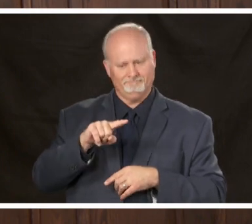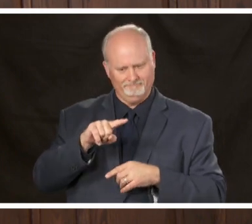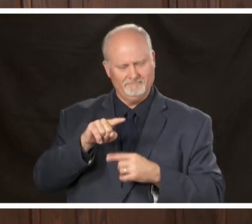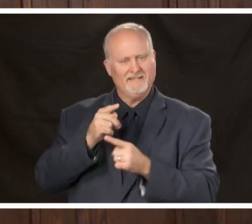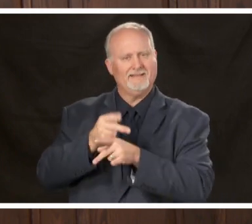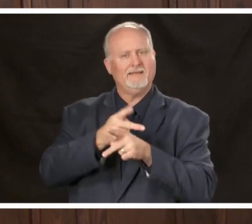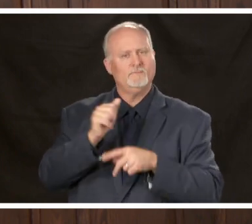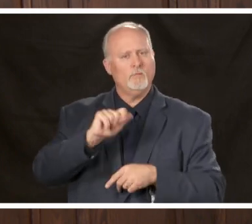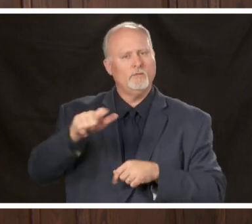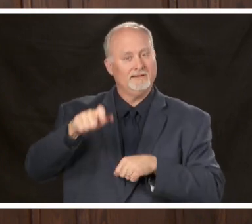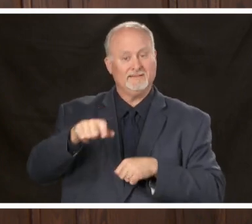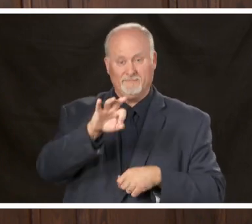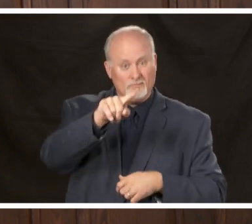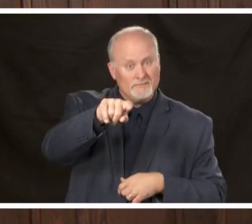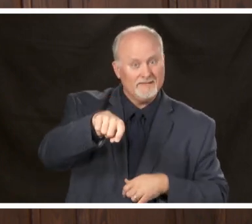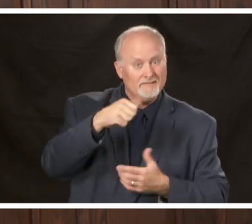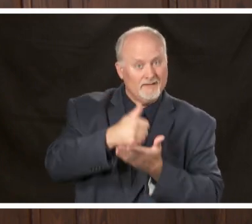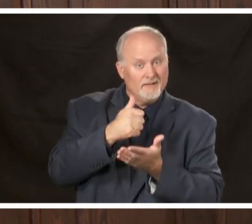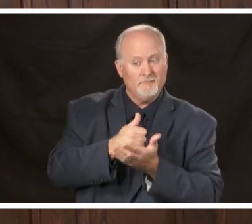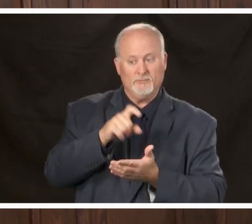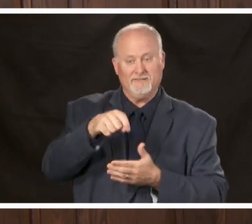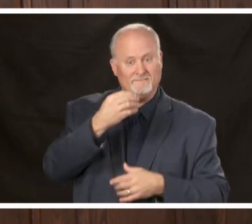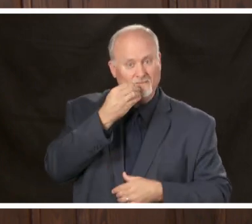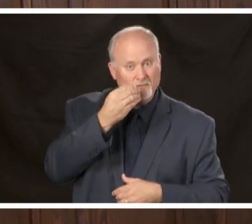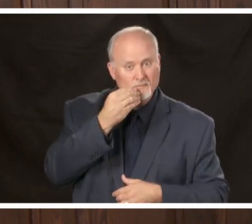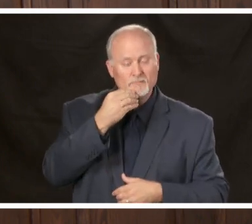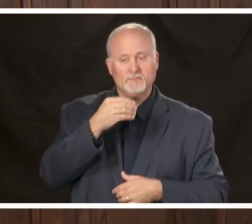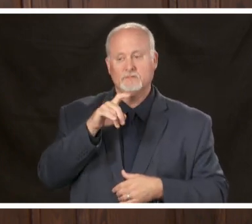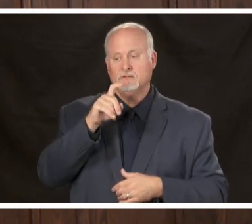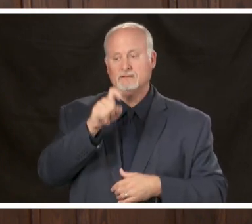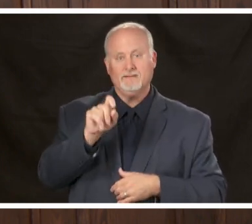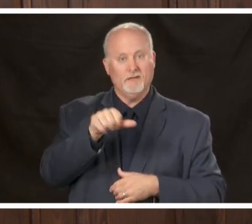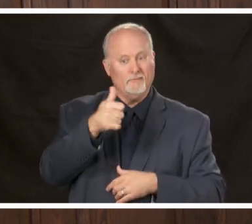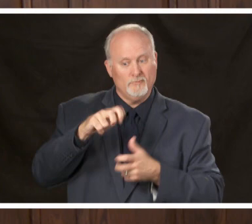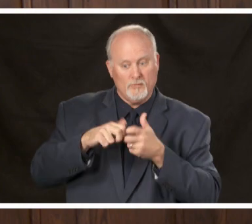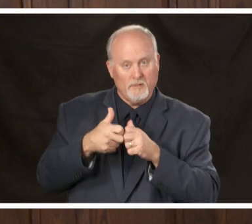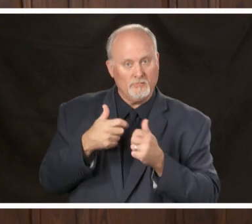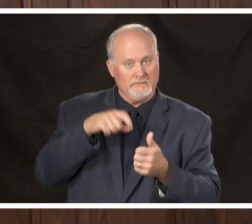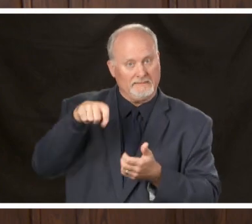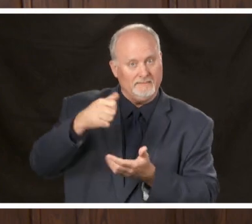need help or assistance with acquiring food or other problems please reach out